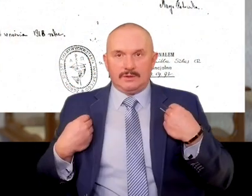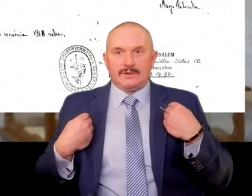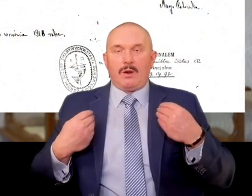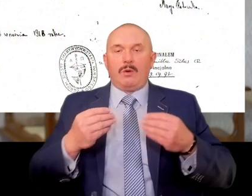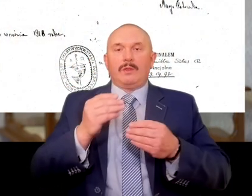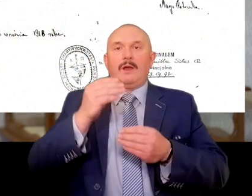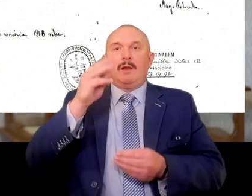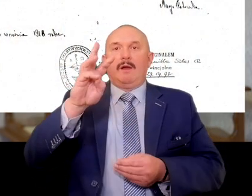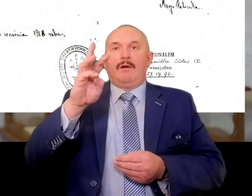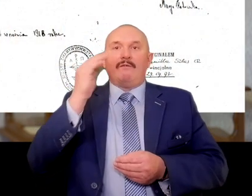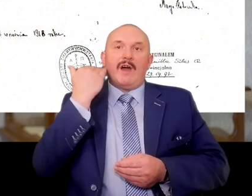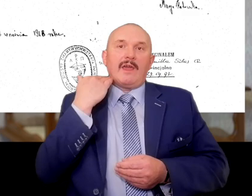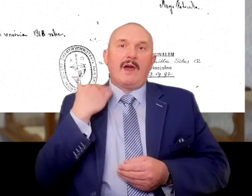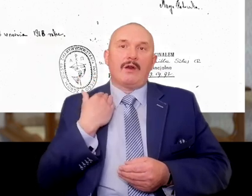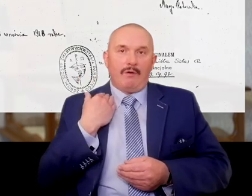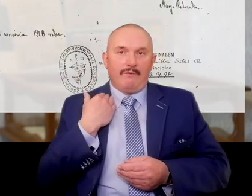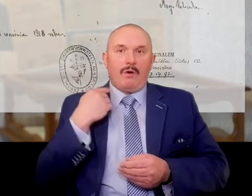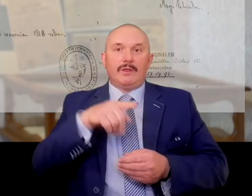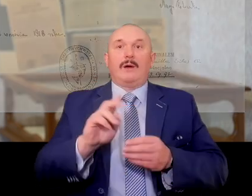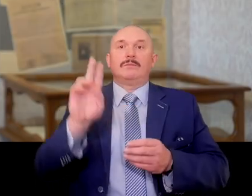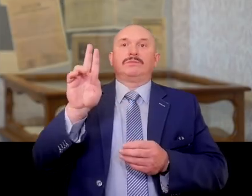She applied there and asked to be admitted.